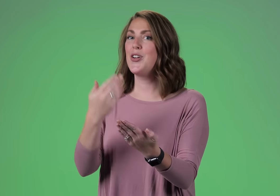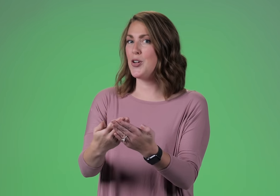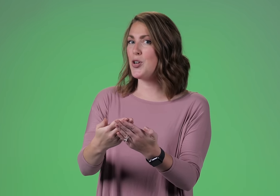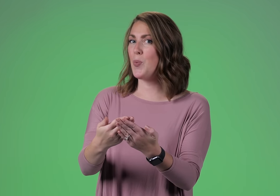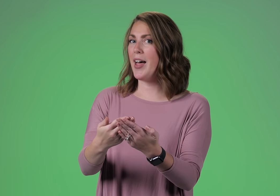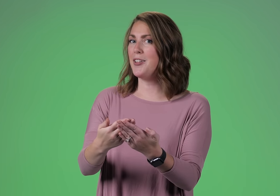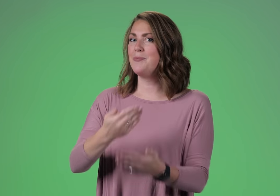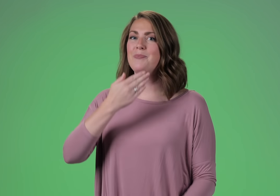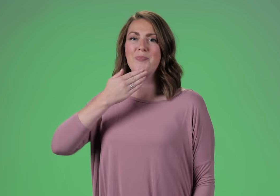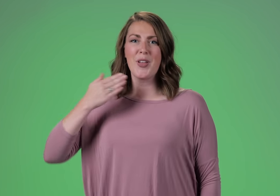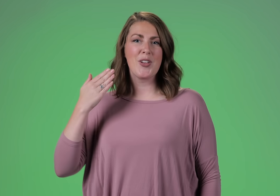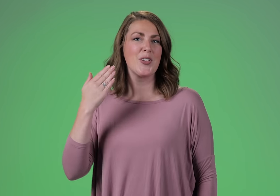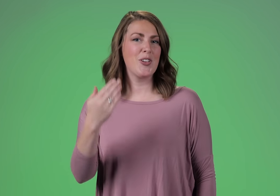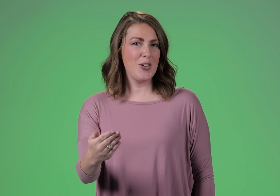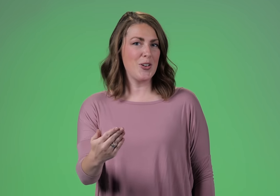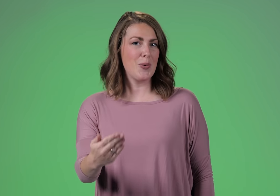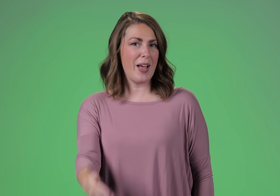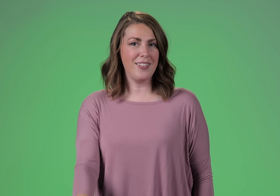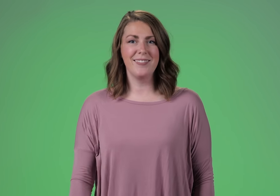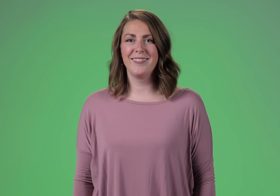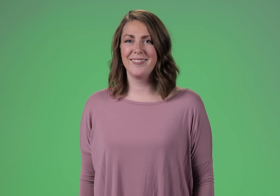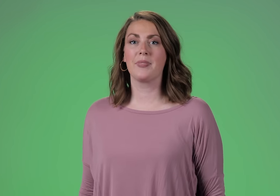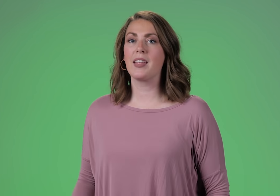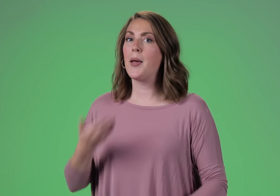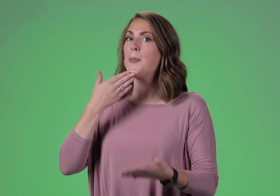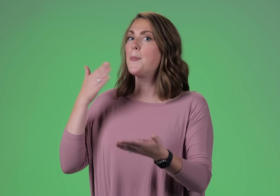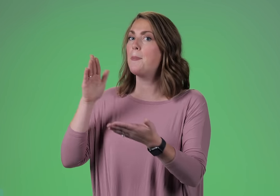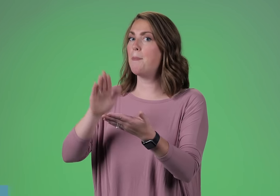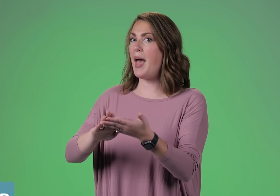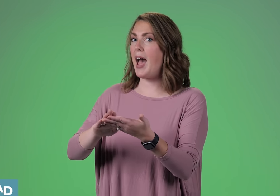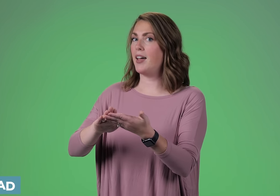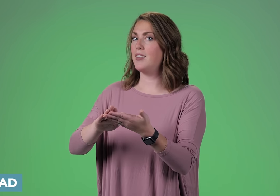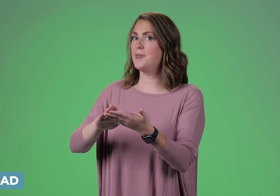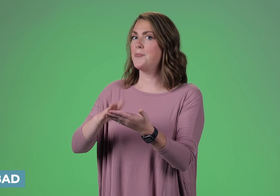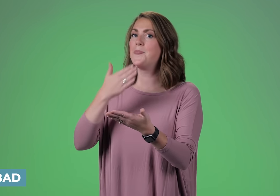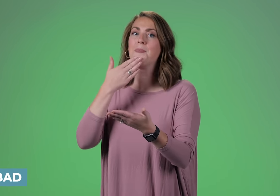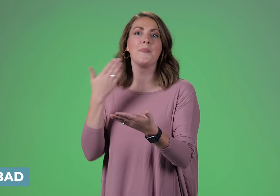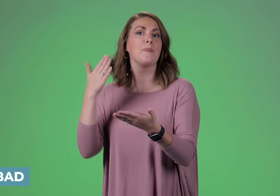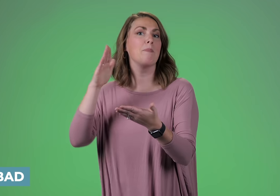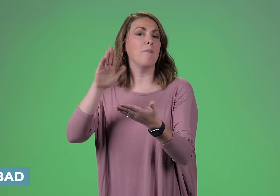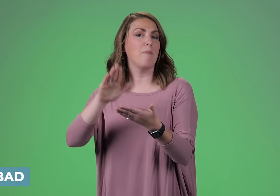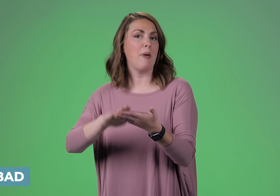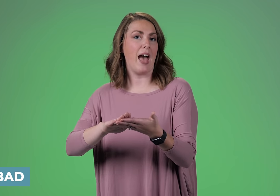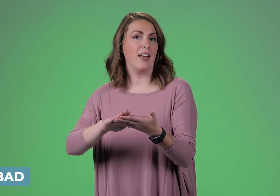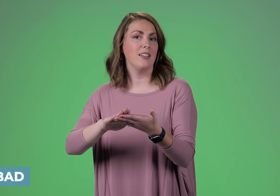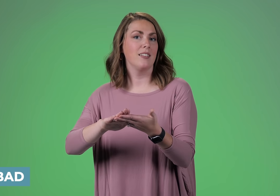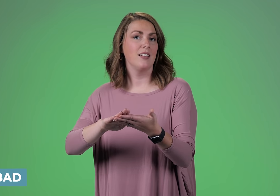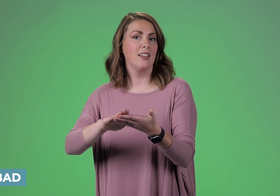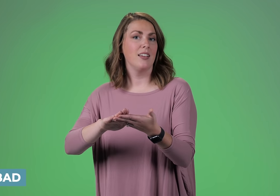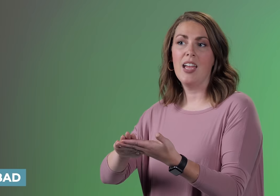GOOD or WELL GOOD or WELL BAD BAD